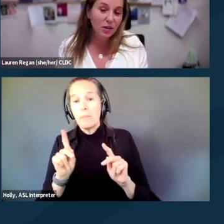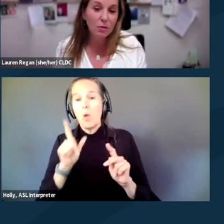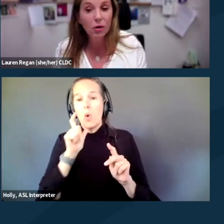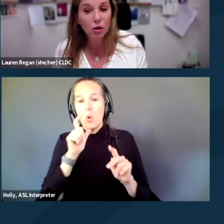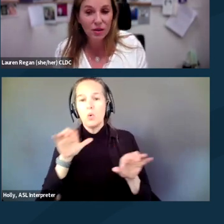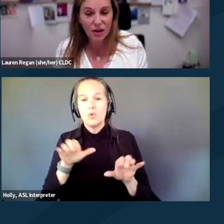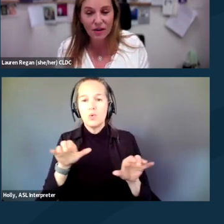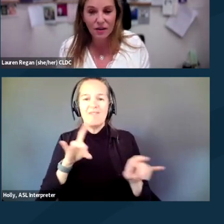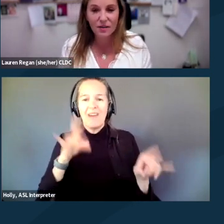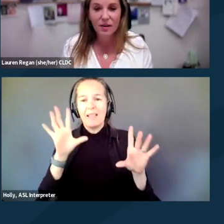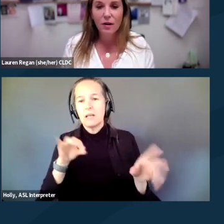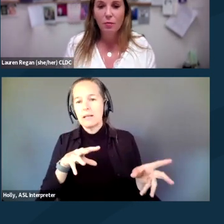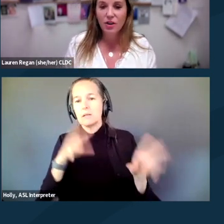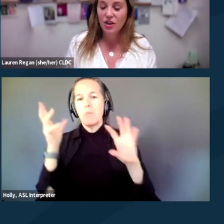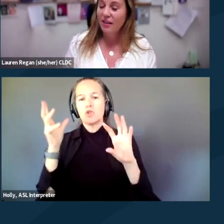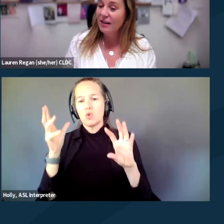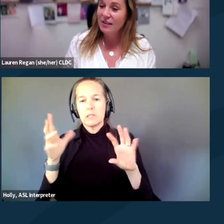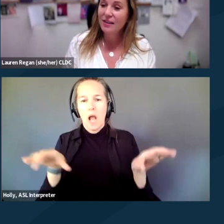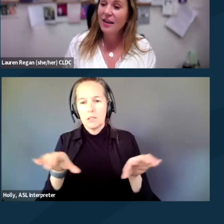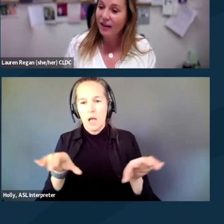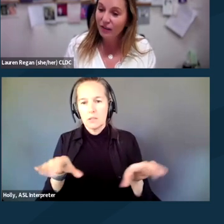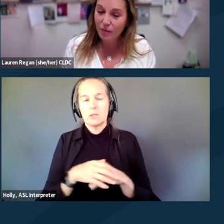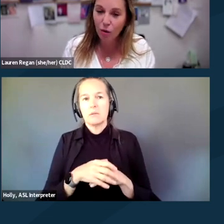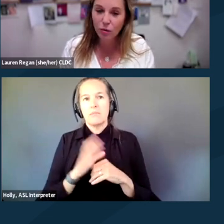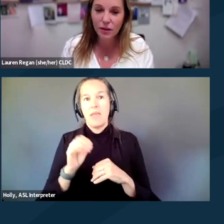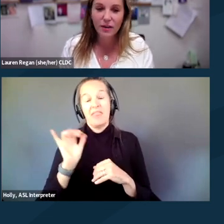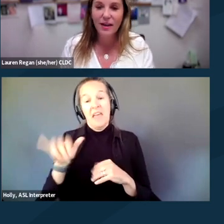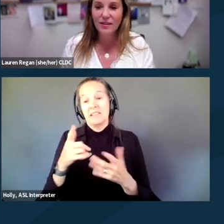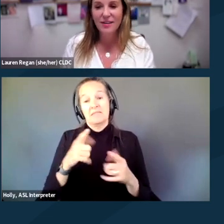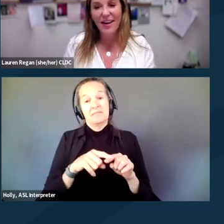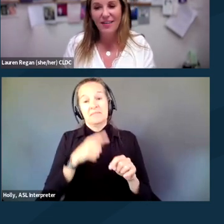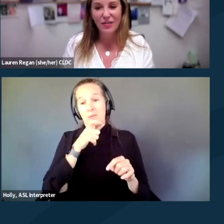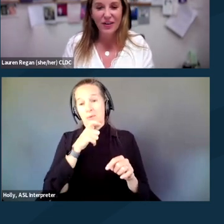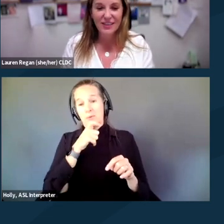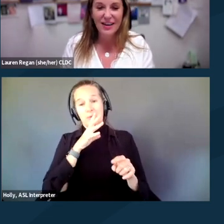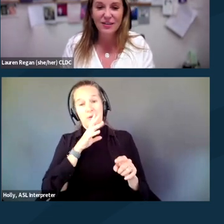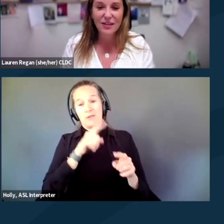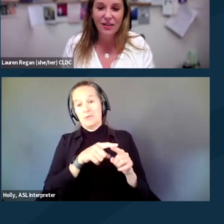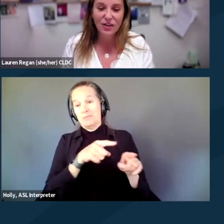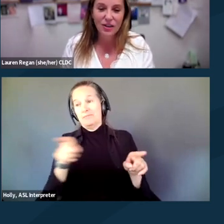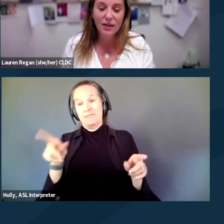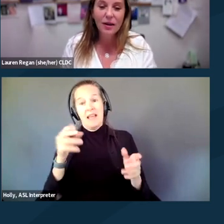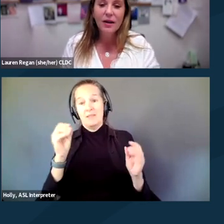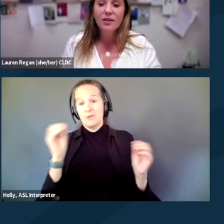and tumultuous conduct, which that is in the eye of the beholder and does not have a very standard definition.